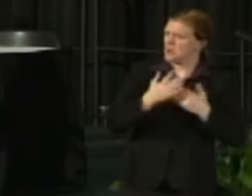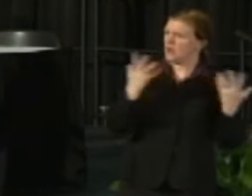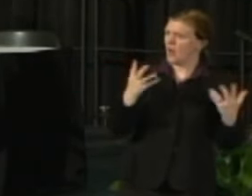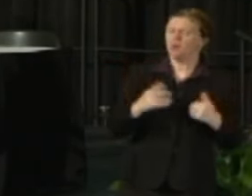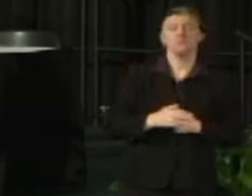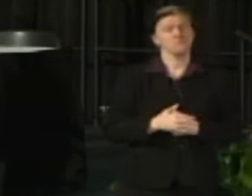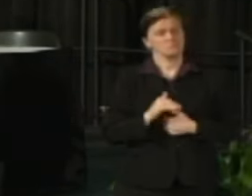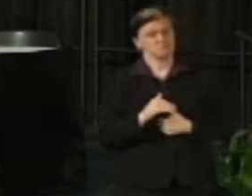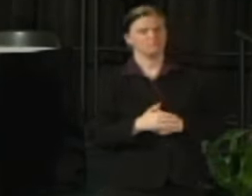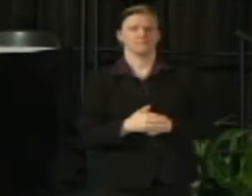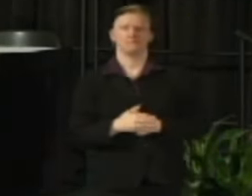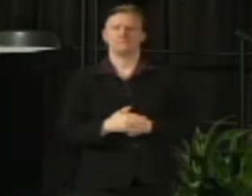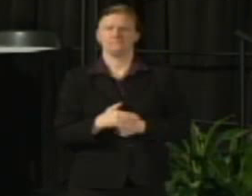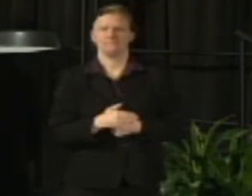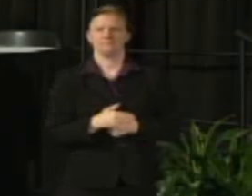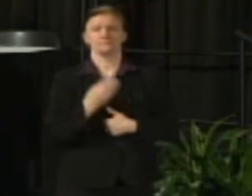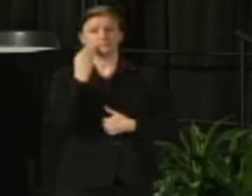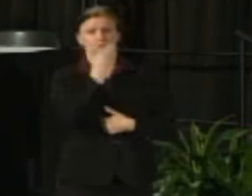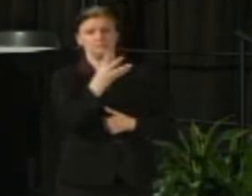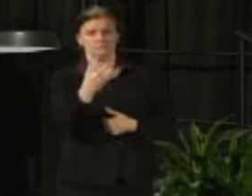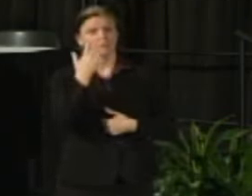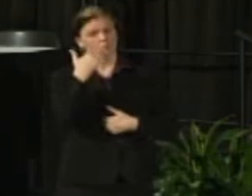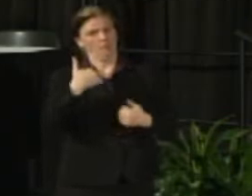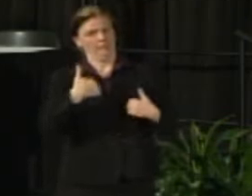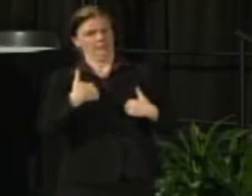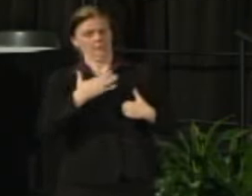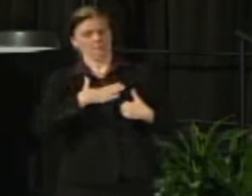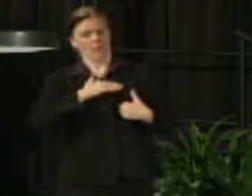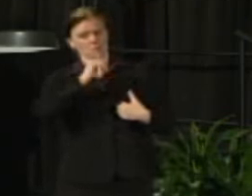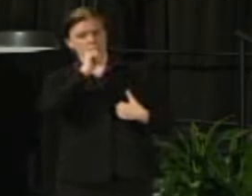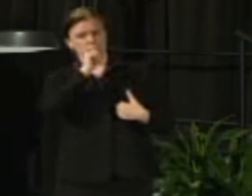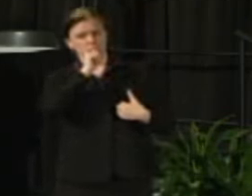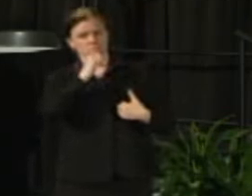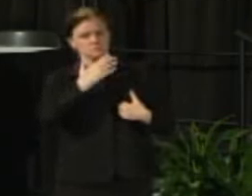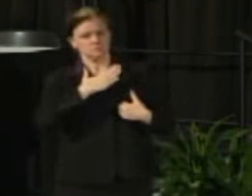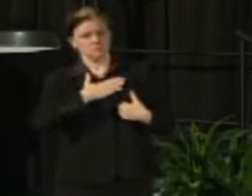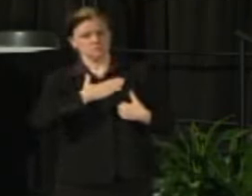of you-- you know, this is for me a situation that I have to find the right balance.